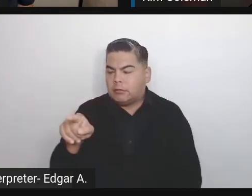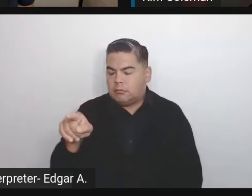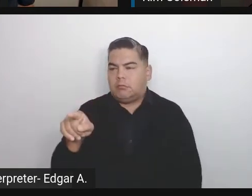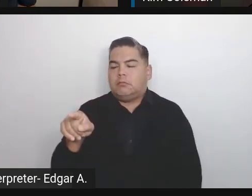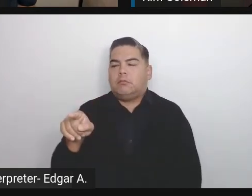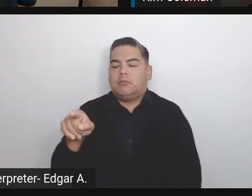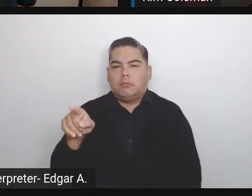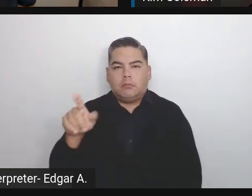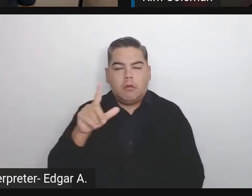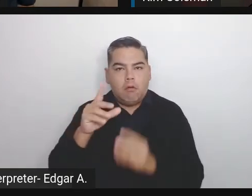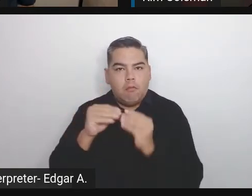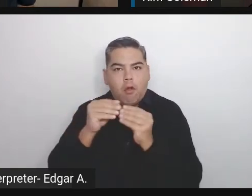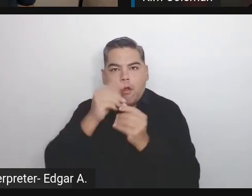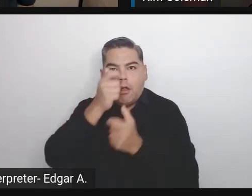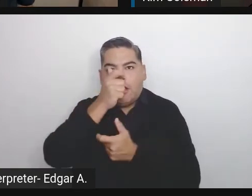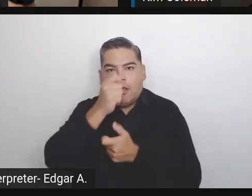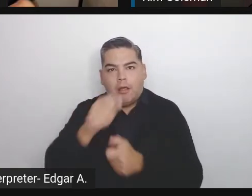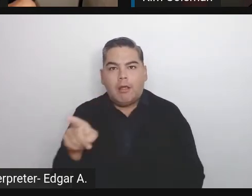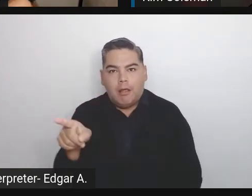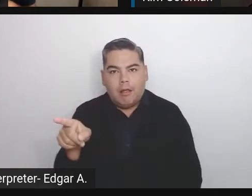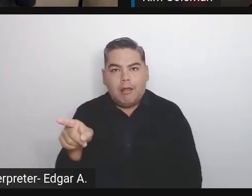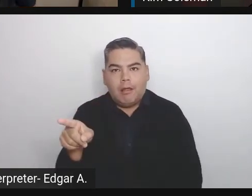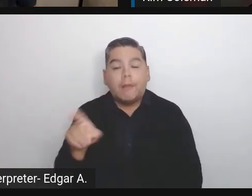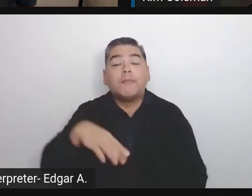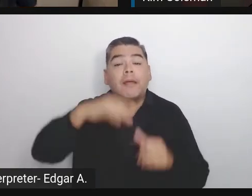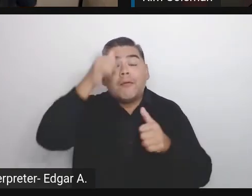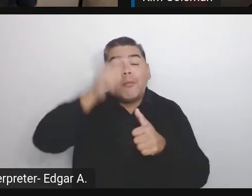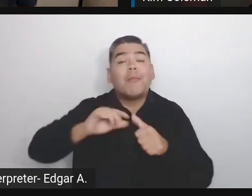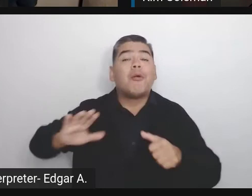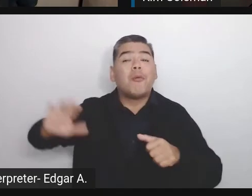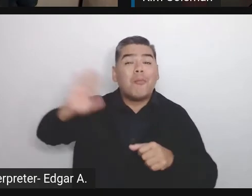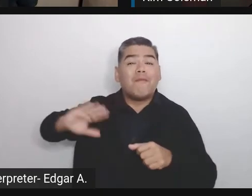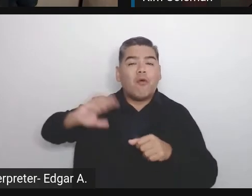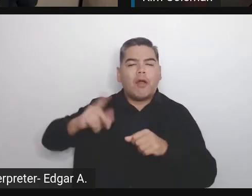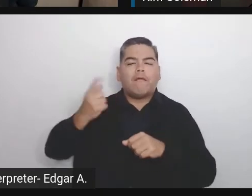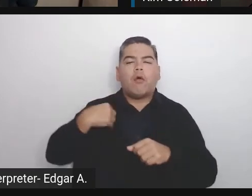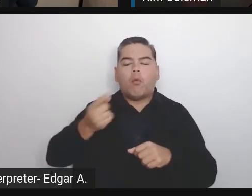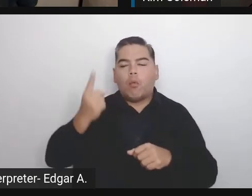I remember while we were organizing WordCamp in my City £ód,